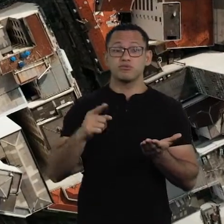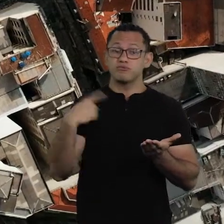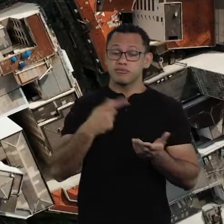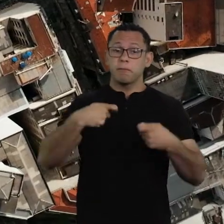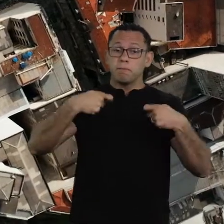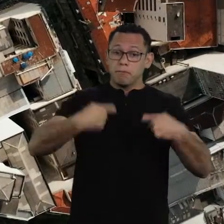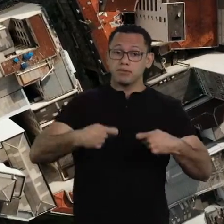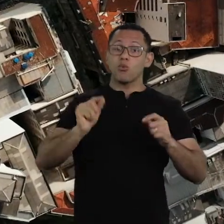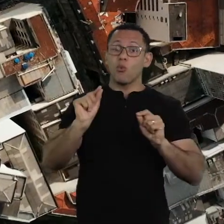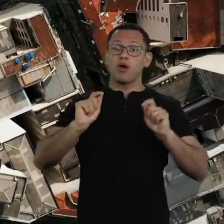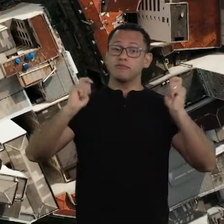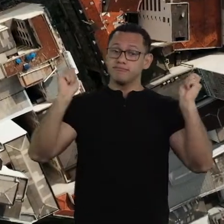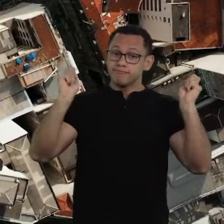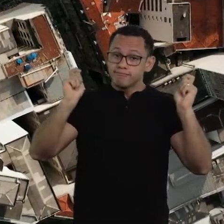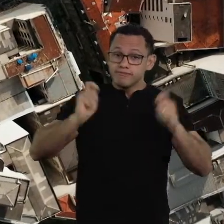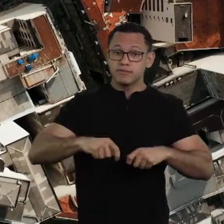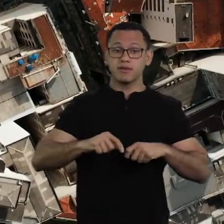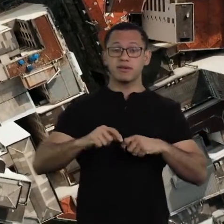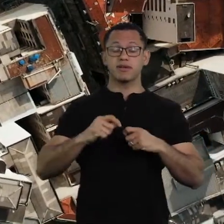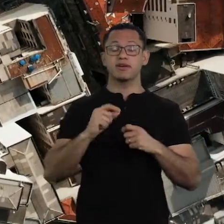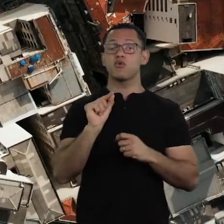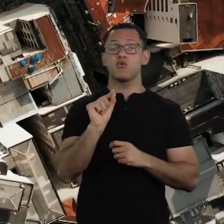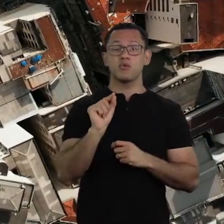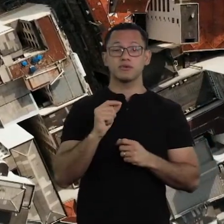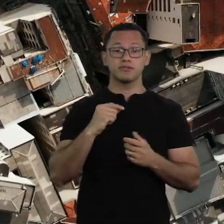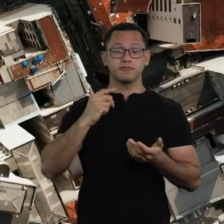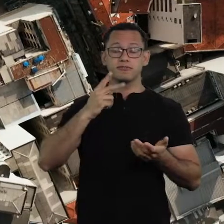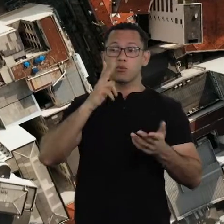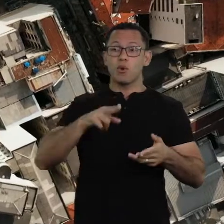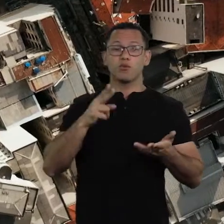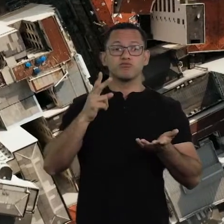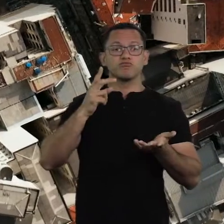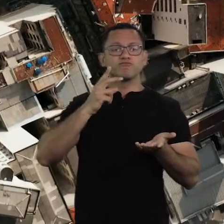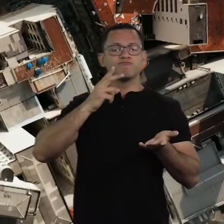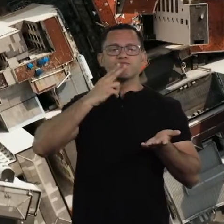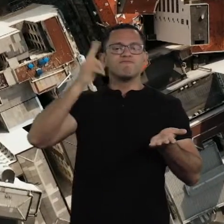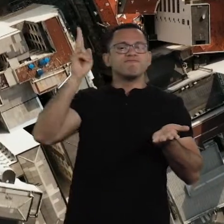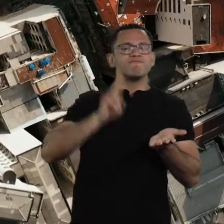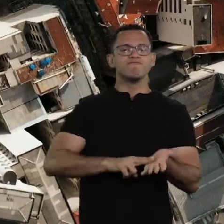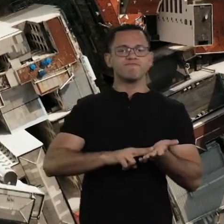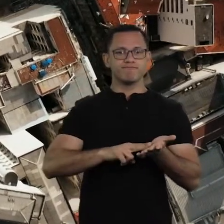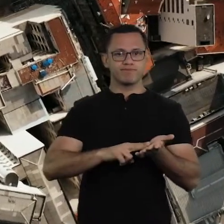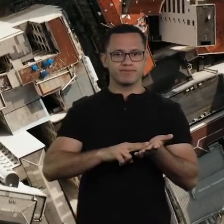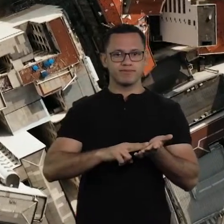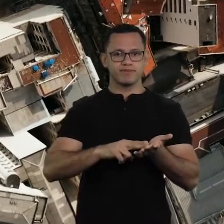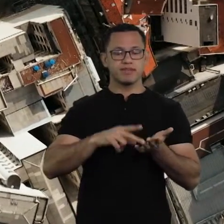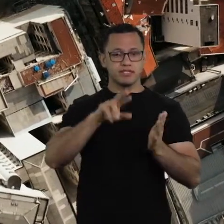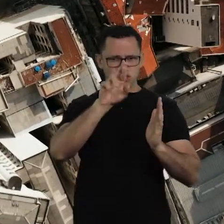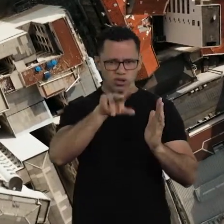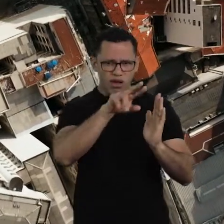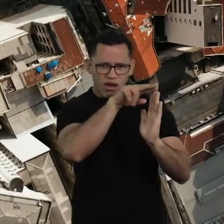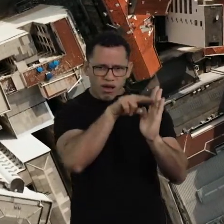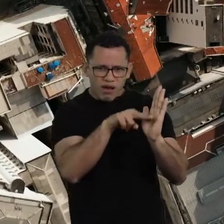the possibility, we must commit we shouldn't just follow rules,